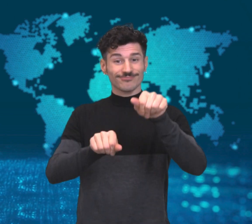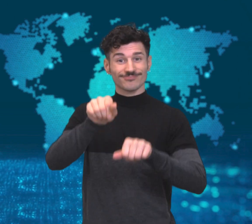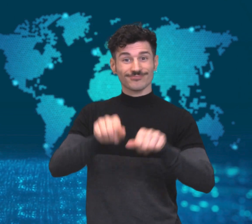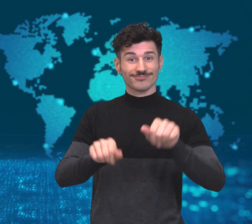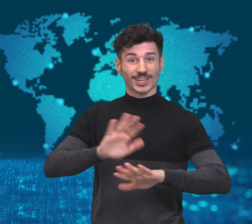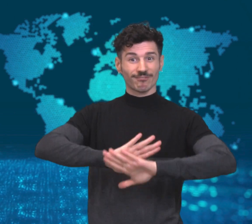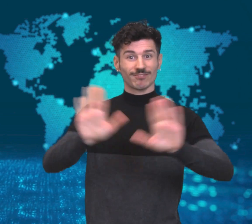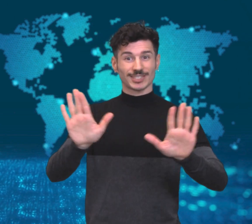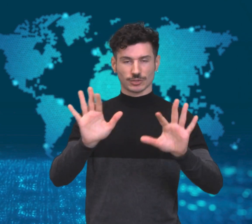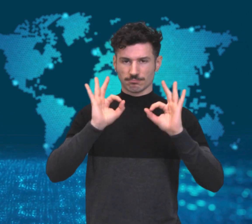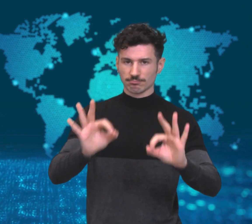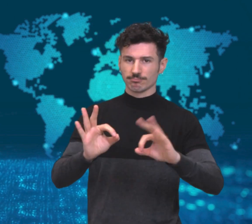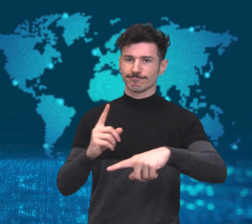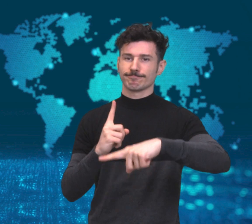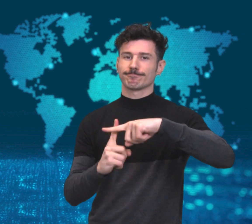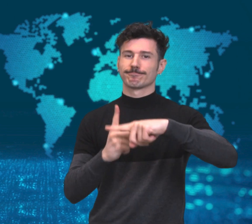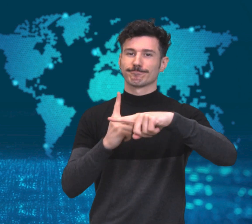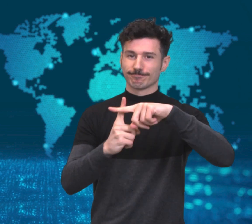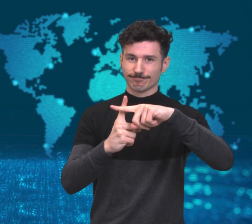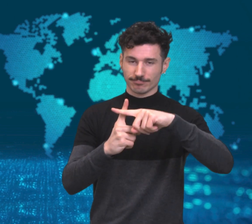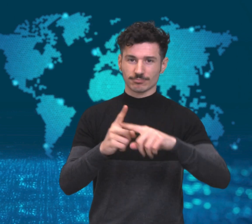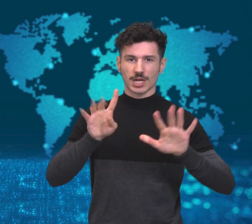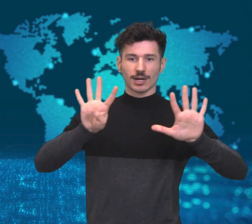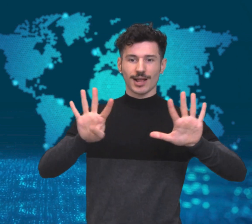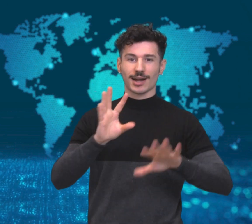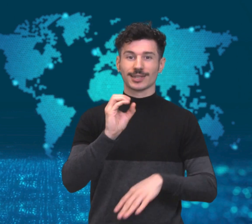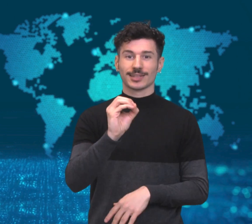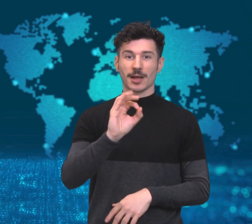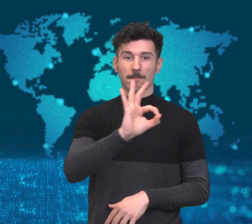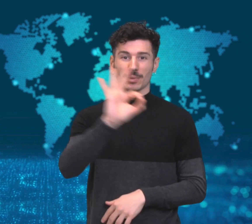remove more than 90% of the tumor.